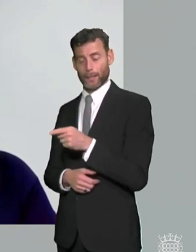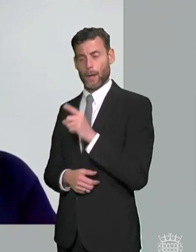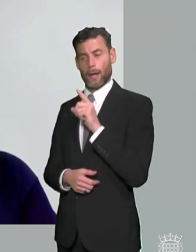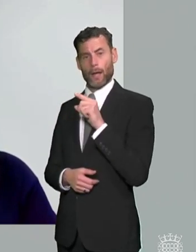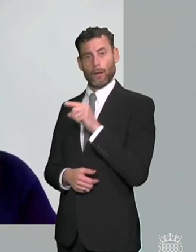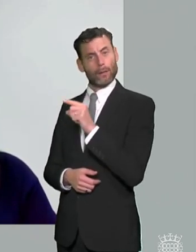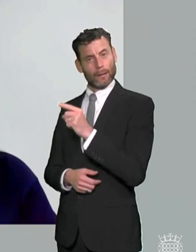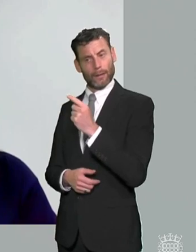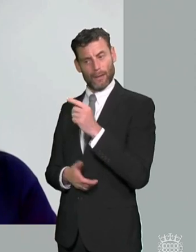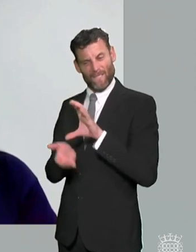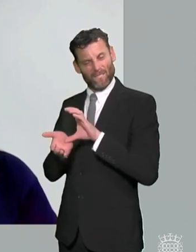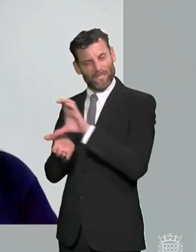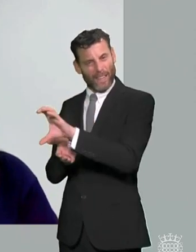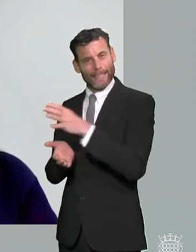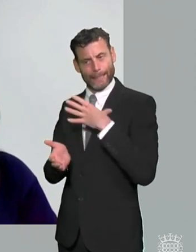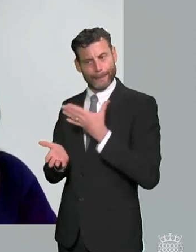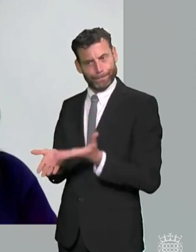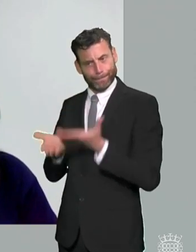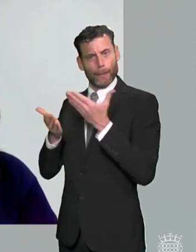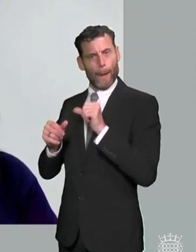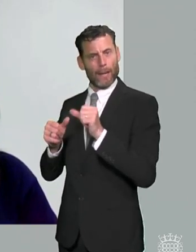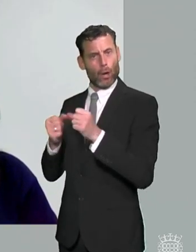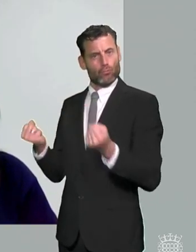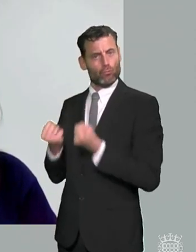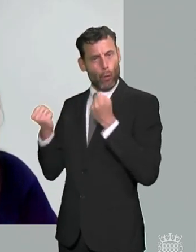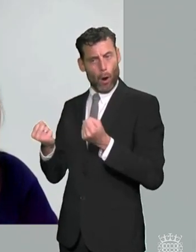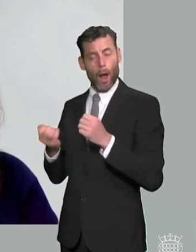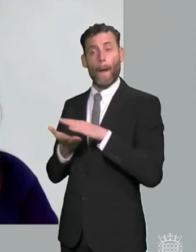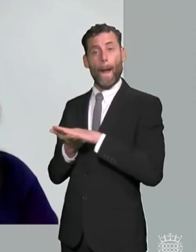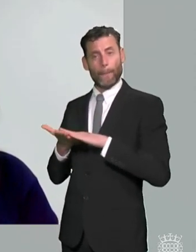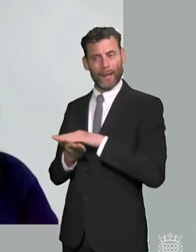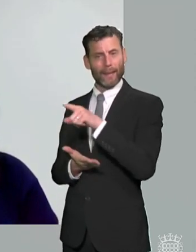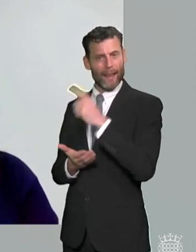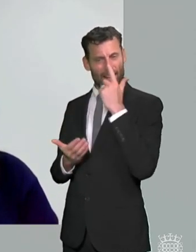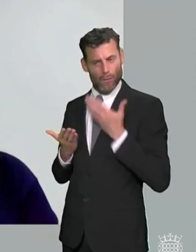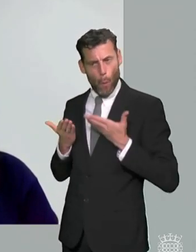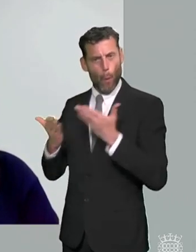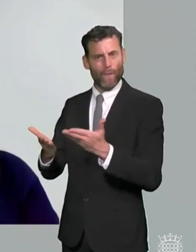by properly funding it ensuring that they're able to offer a consistent service across the country